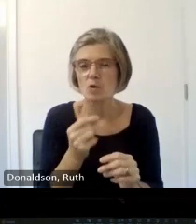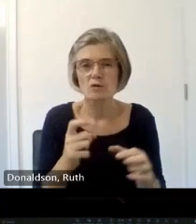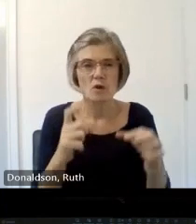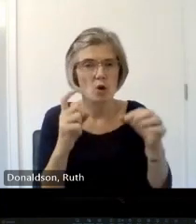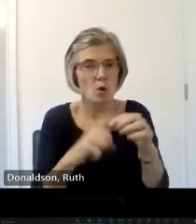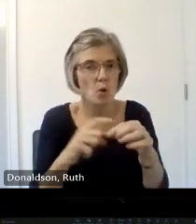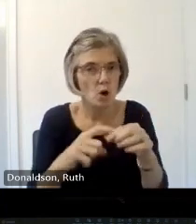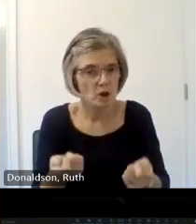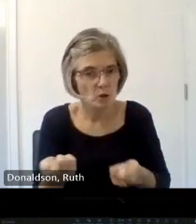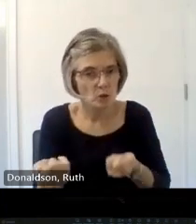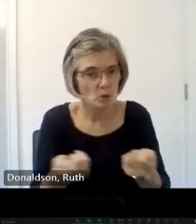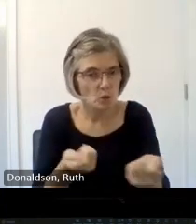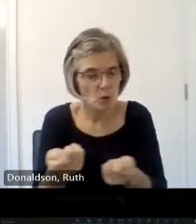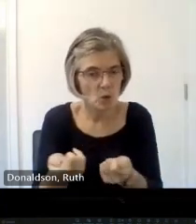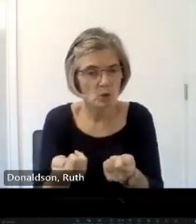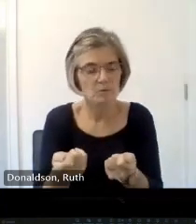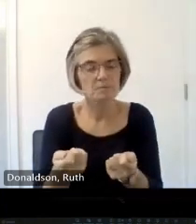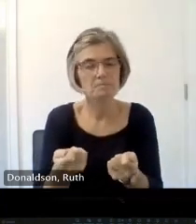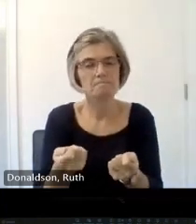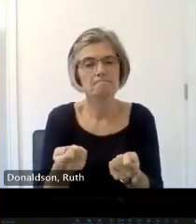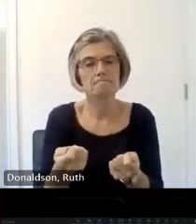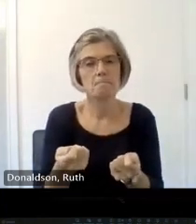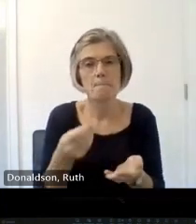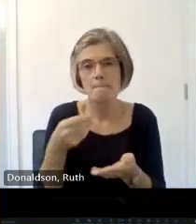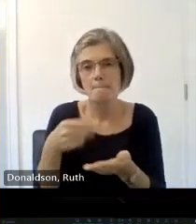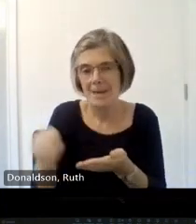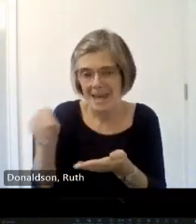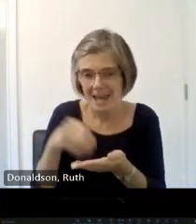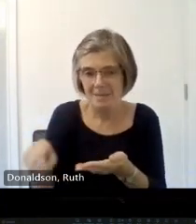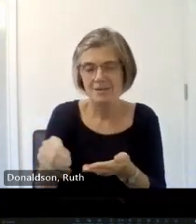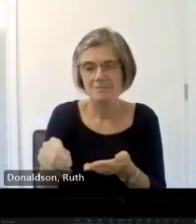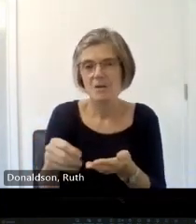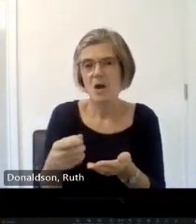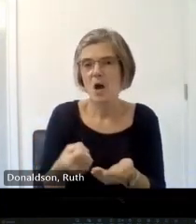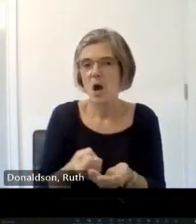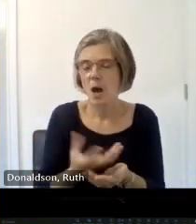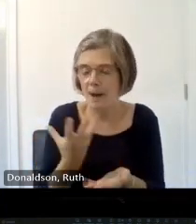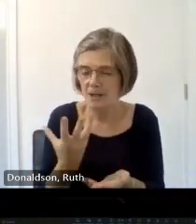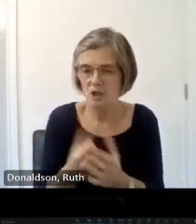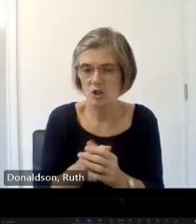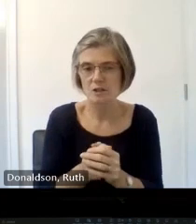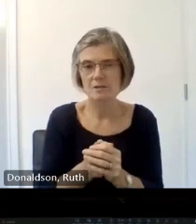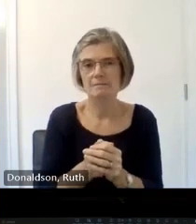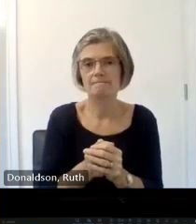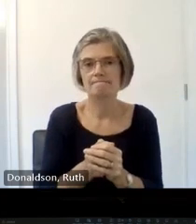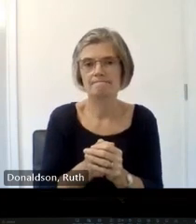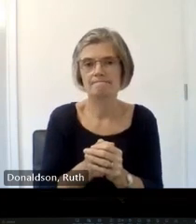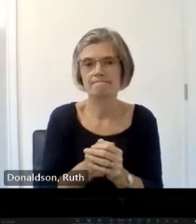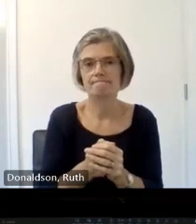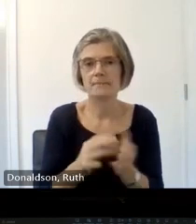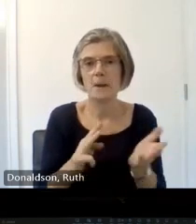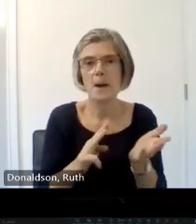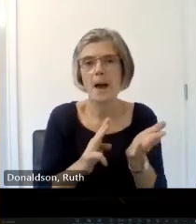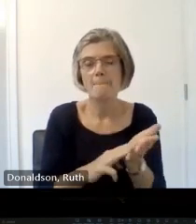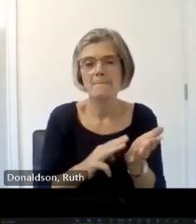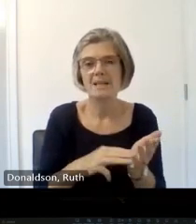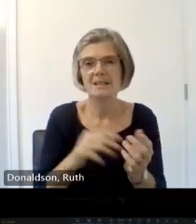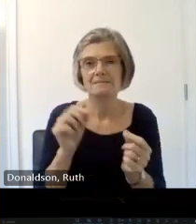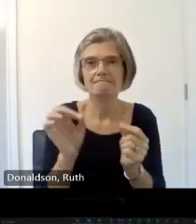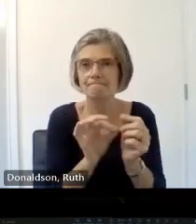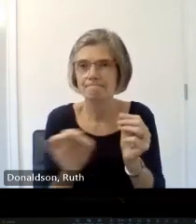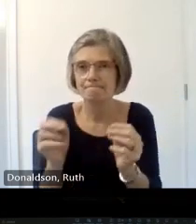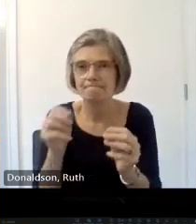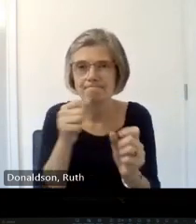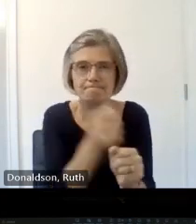an idea a Mason cutting uh what's known as an ash block which is a rectangular block maybe twice the